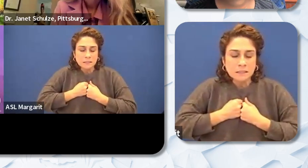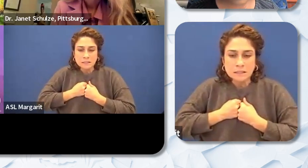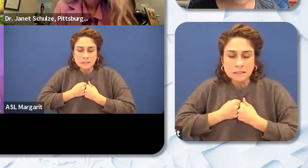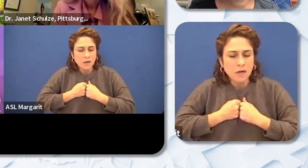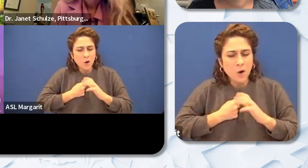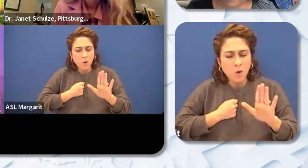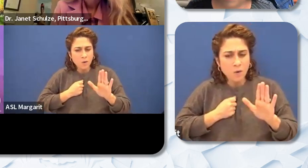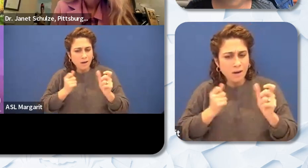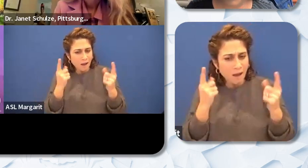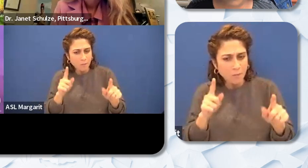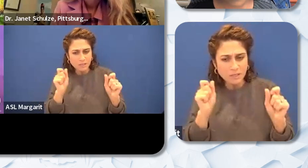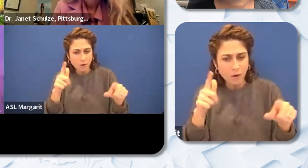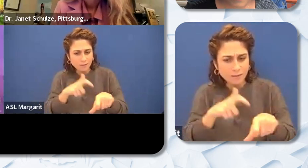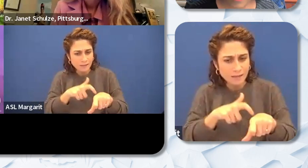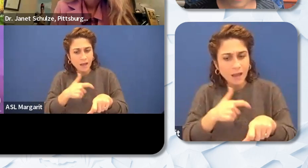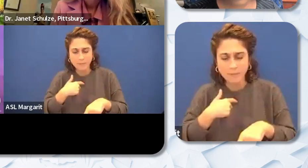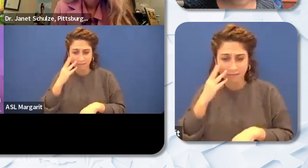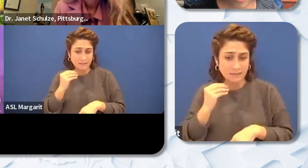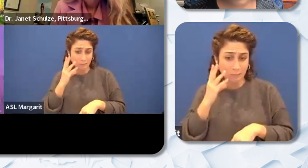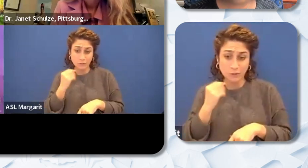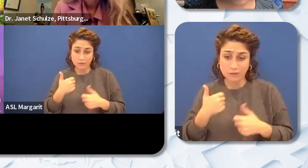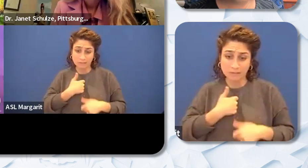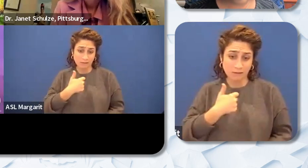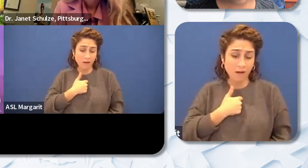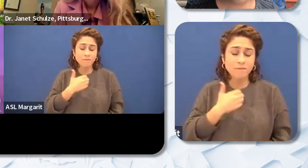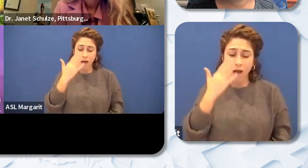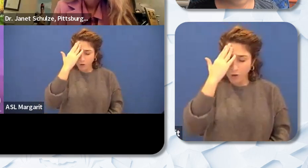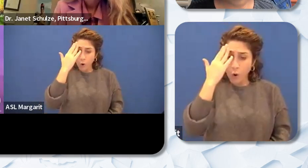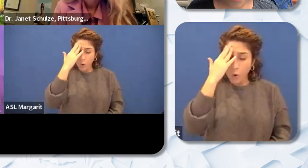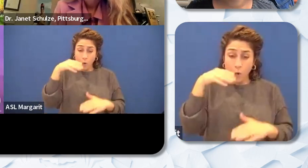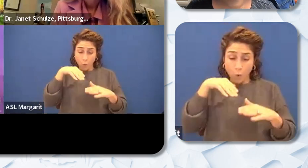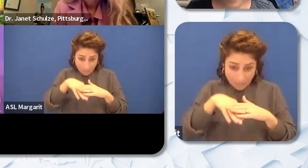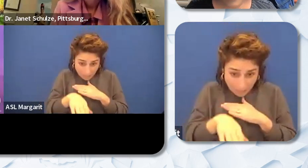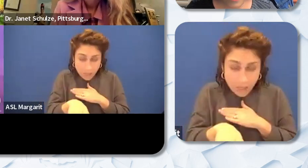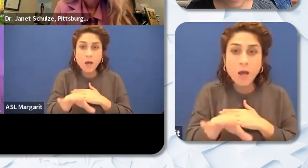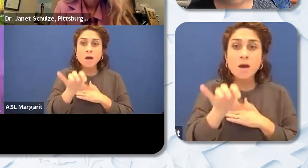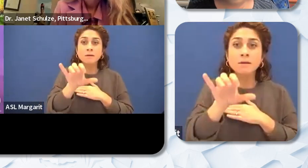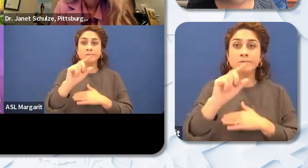been in this business for 46 years. I know how it feels to be the only one in the room. You